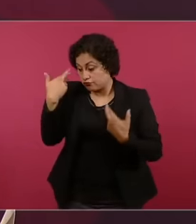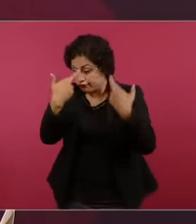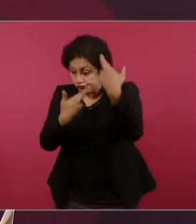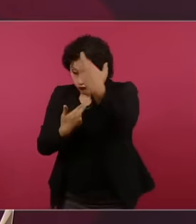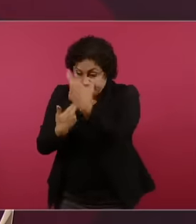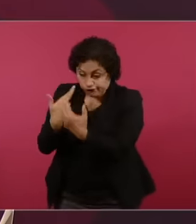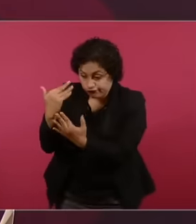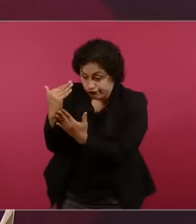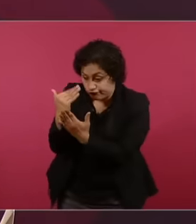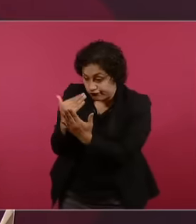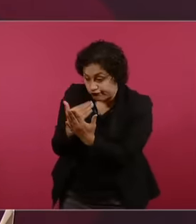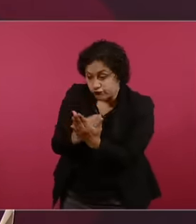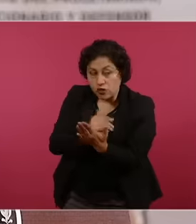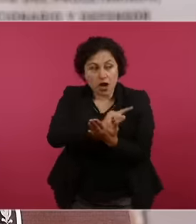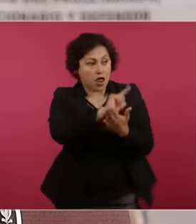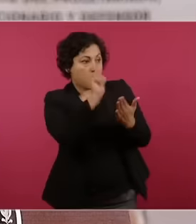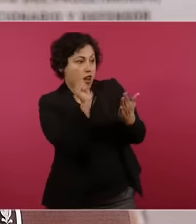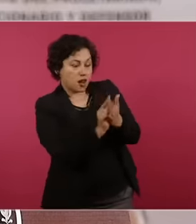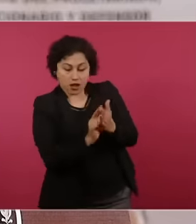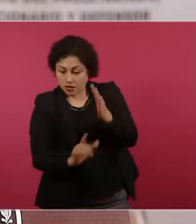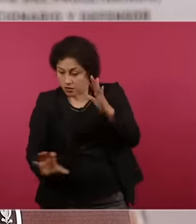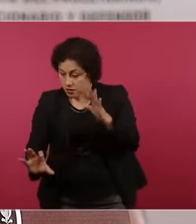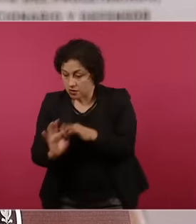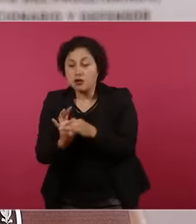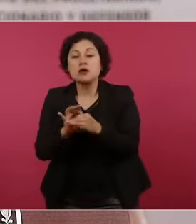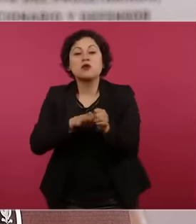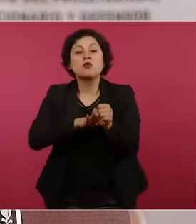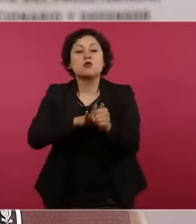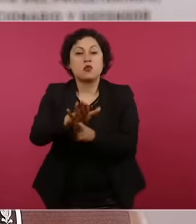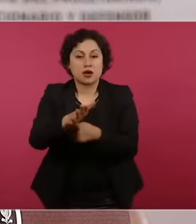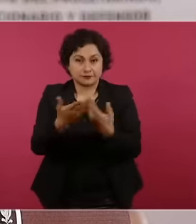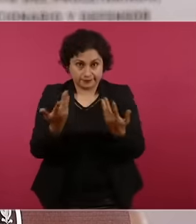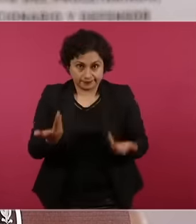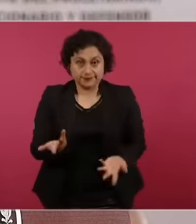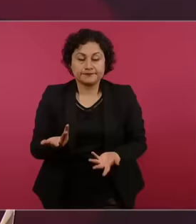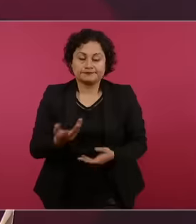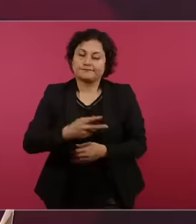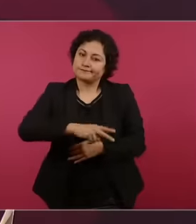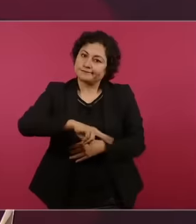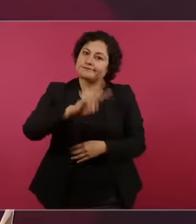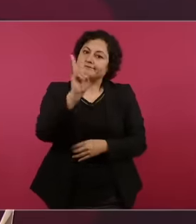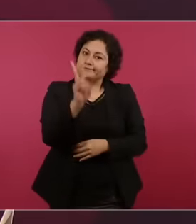could be applied and in effect taking into account some provisions of the tax code such as